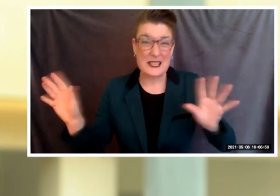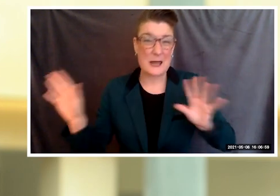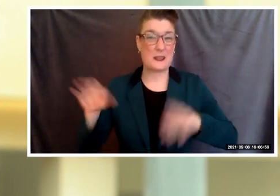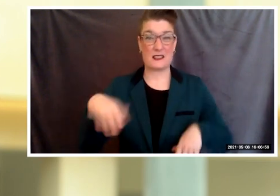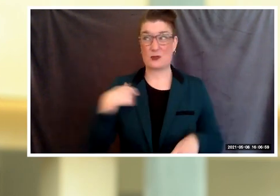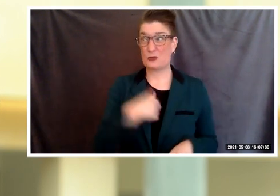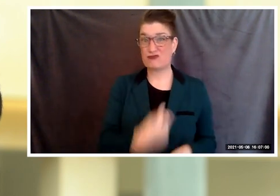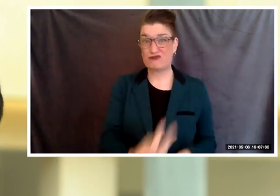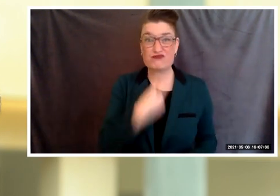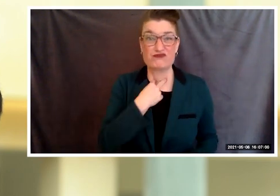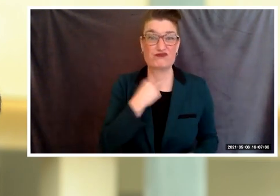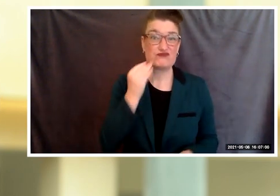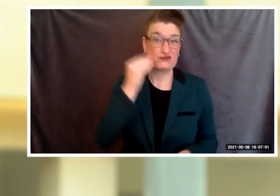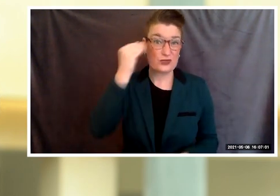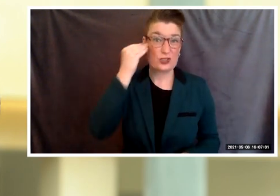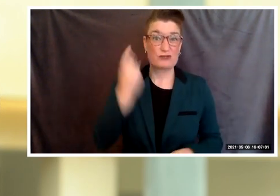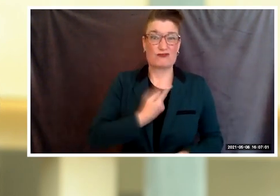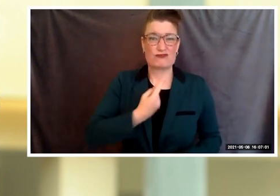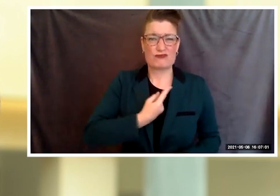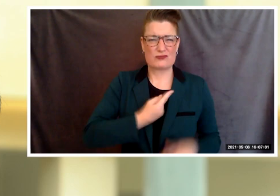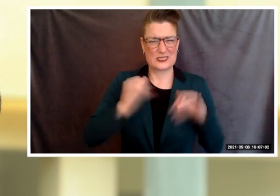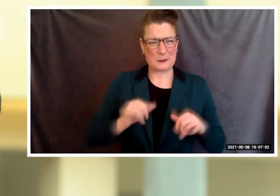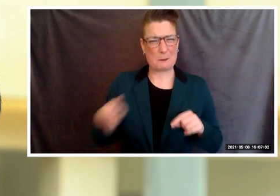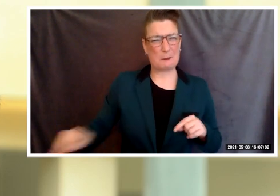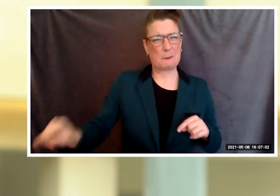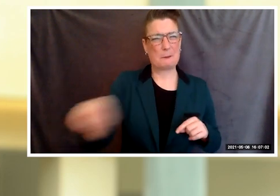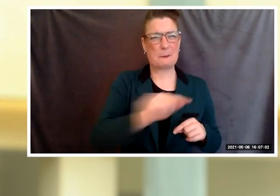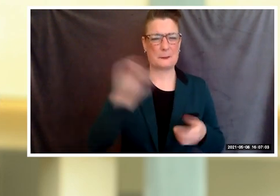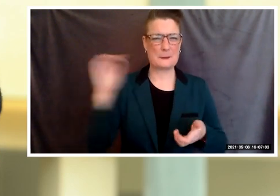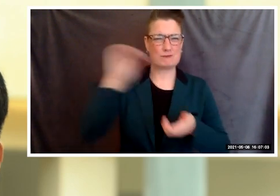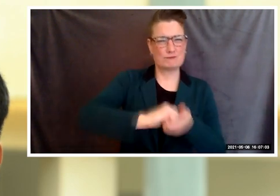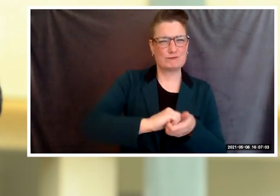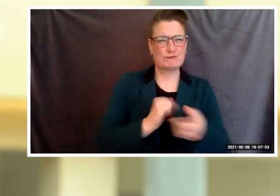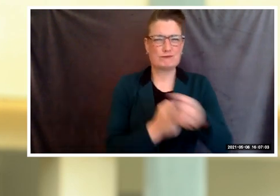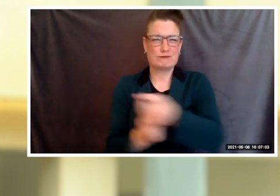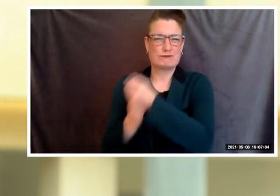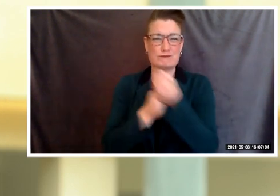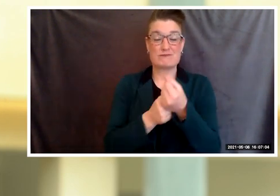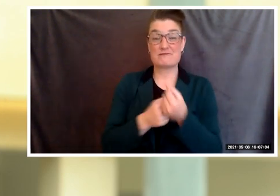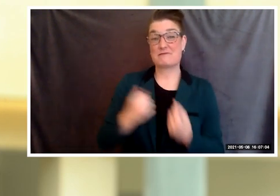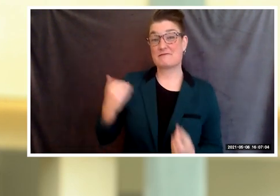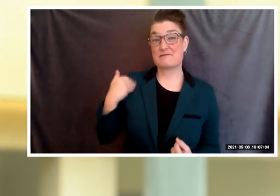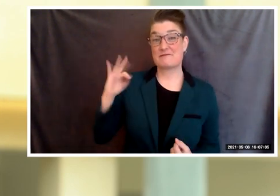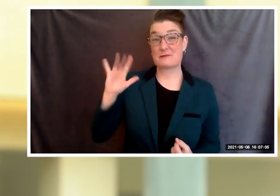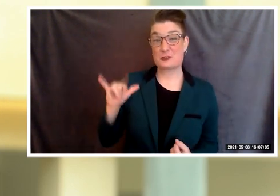they have extended out a hand for us. In July and March, we held a safe spaces where open